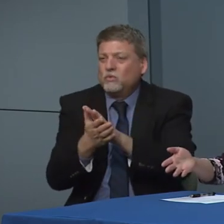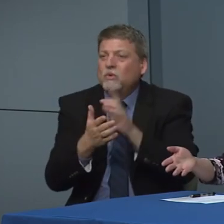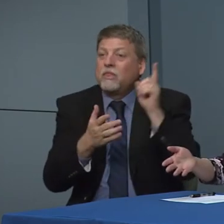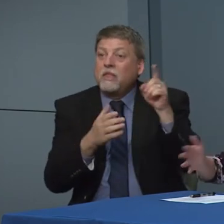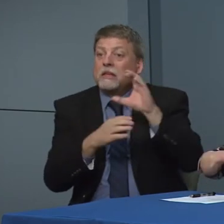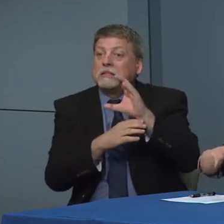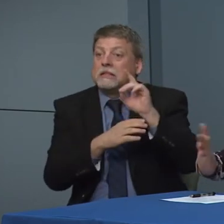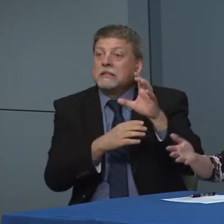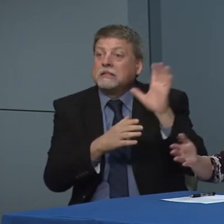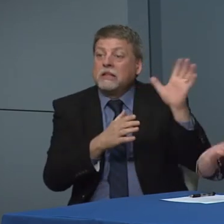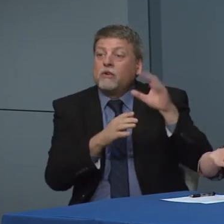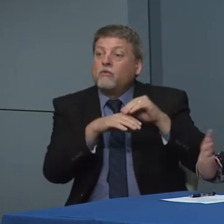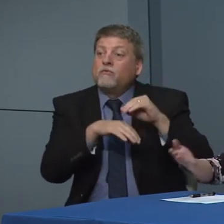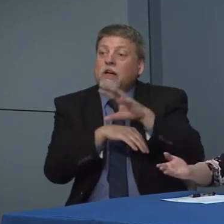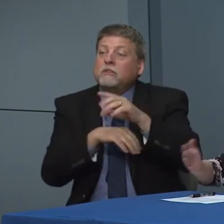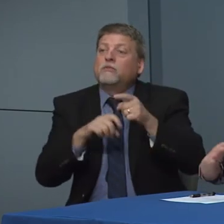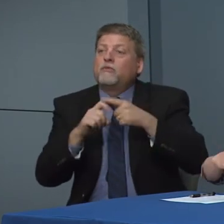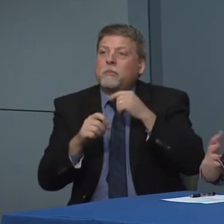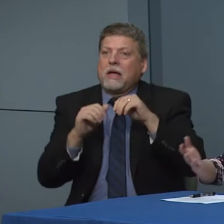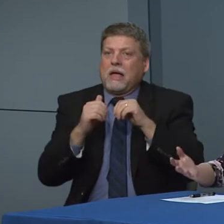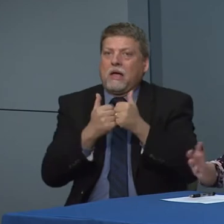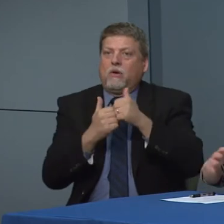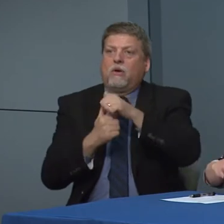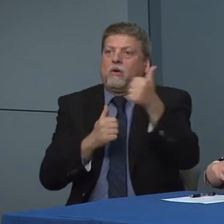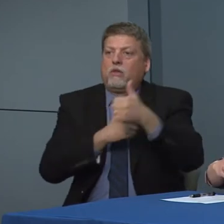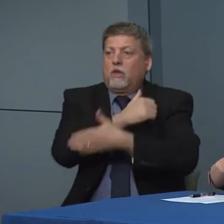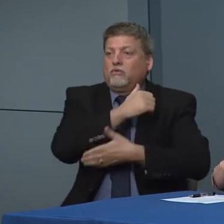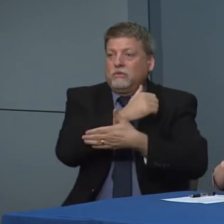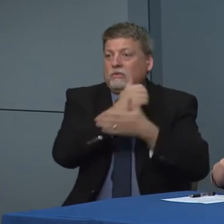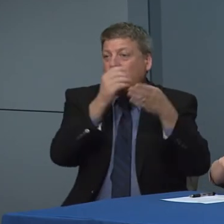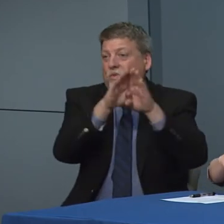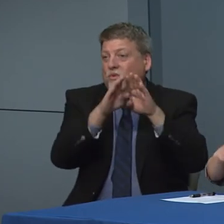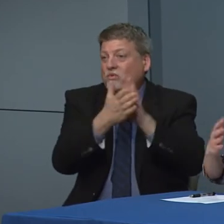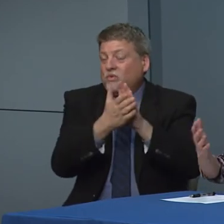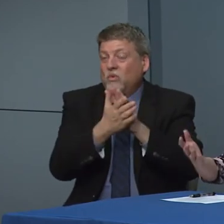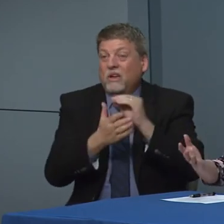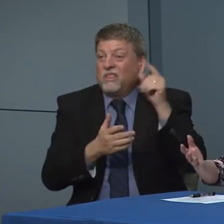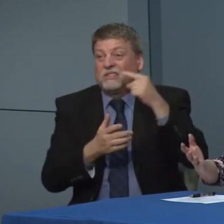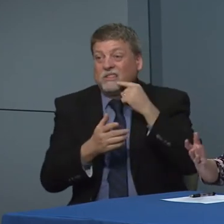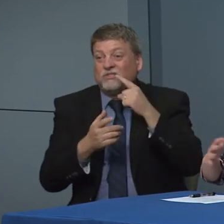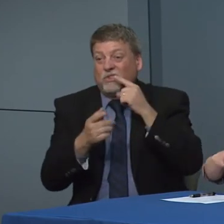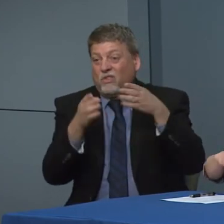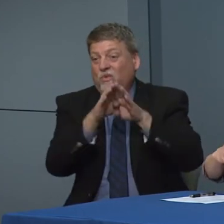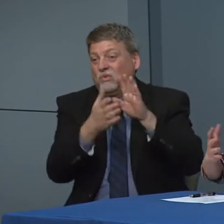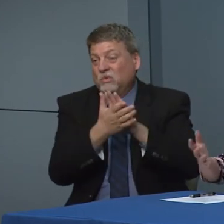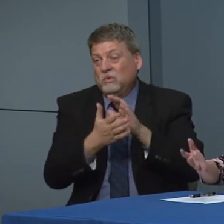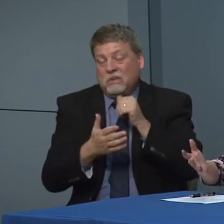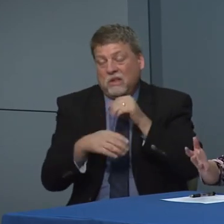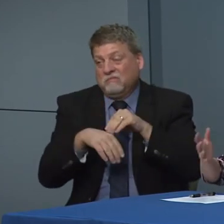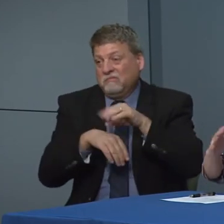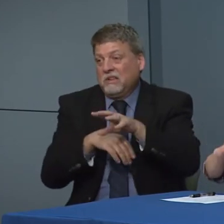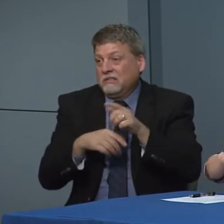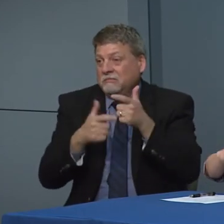have handled school closures. And didn't didn't seem to make a difference. And they're looking at 2 different